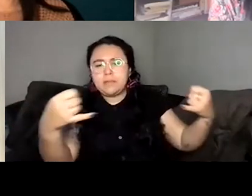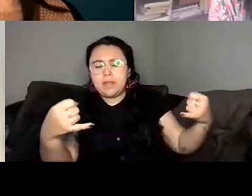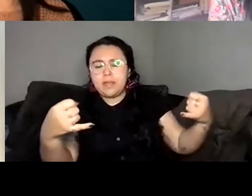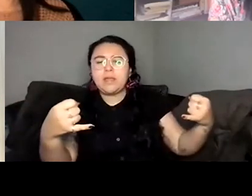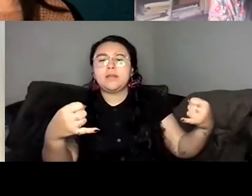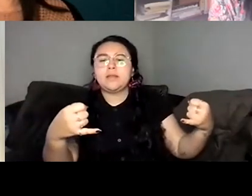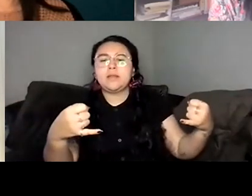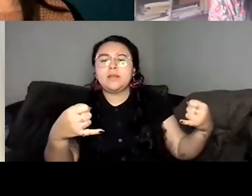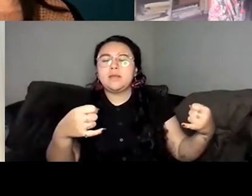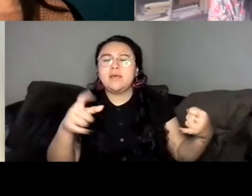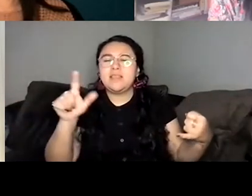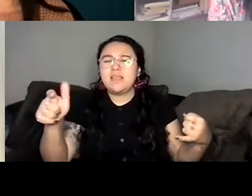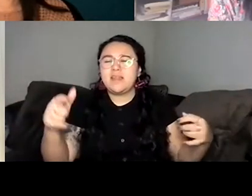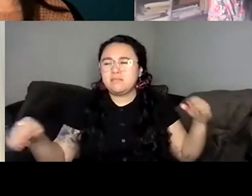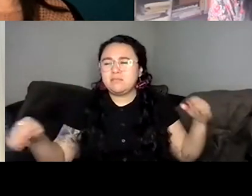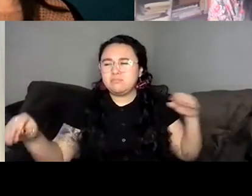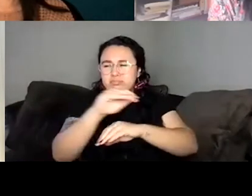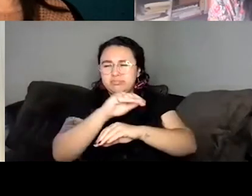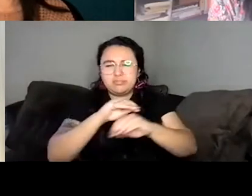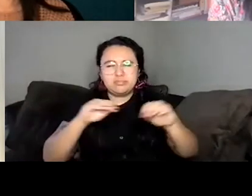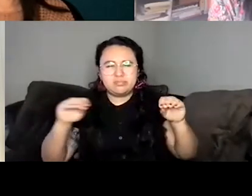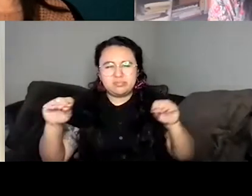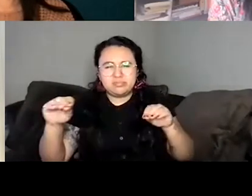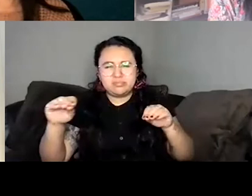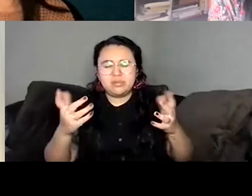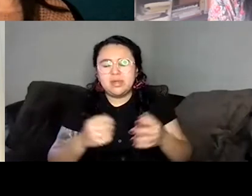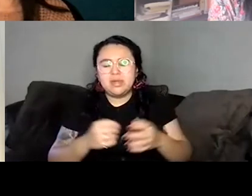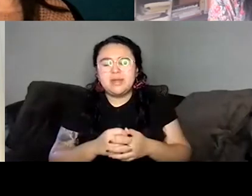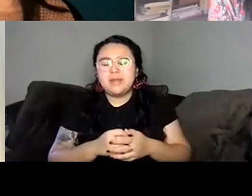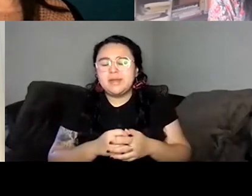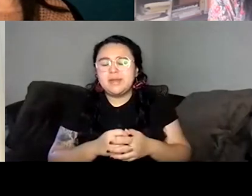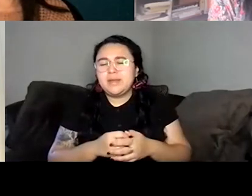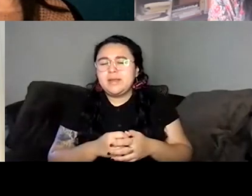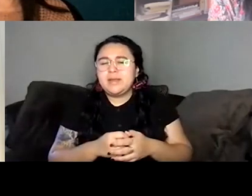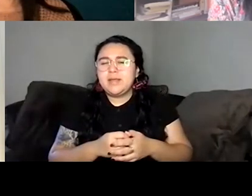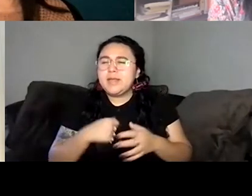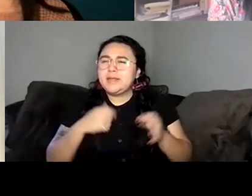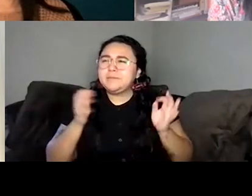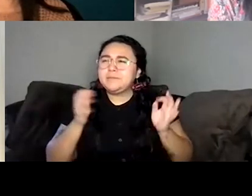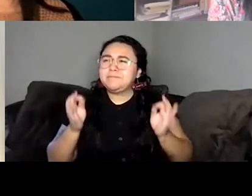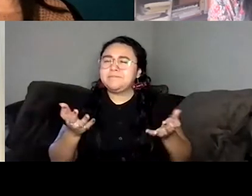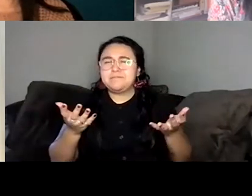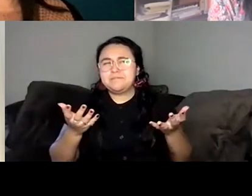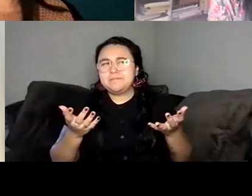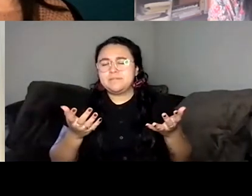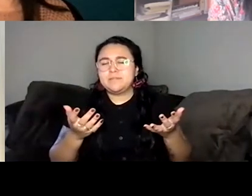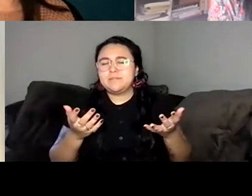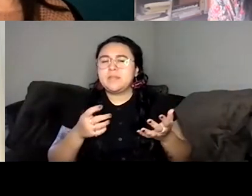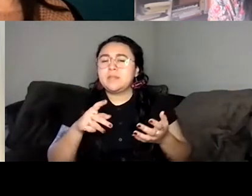more of the full the full story that kind of that made sense as the president and so